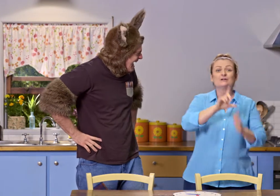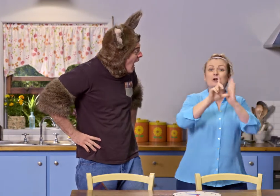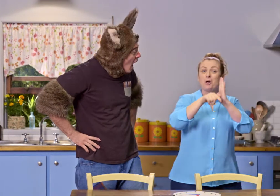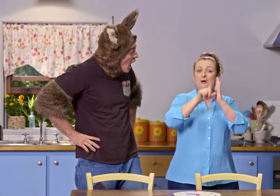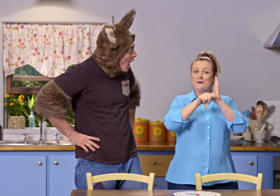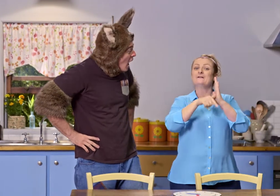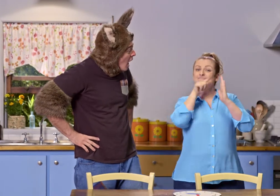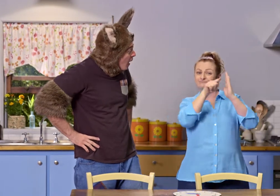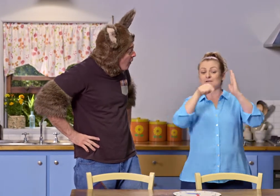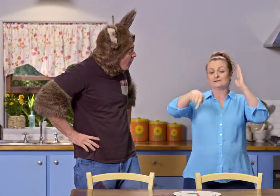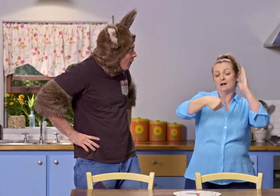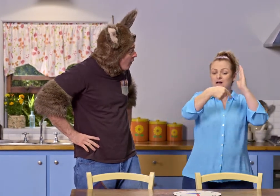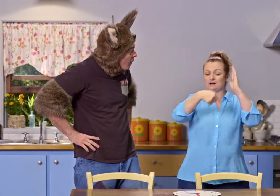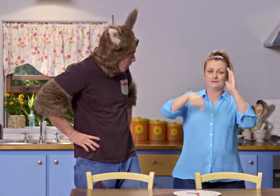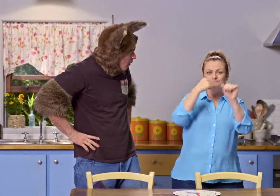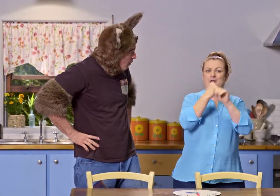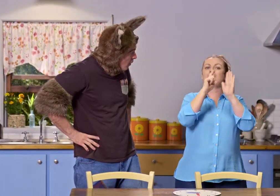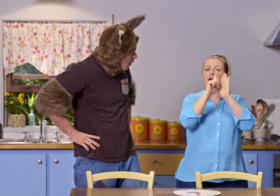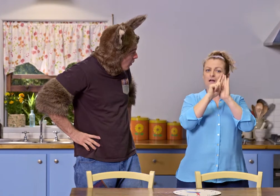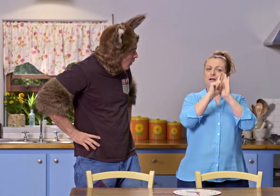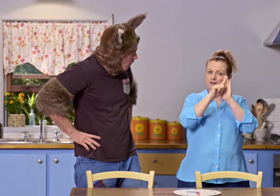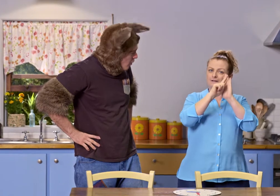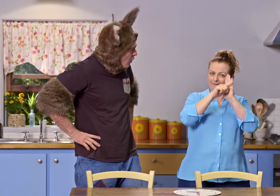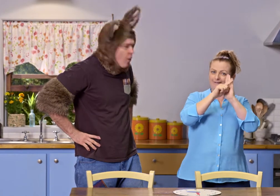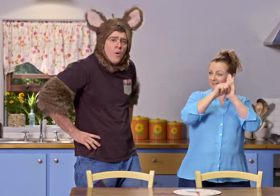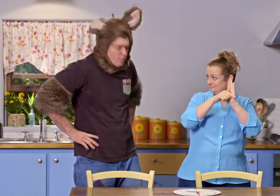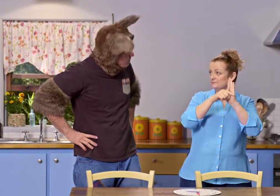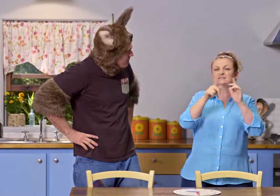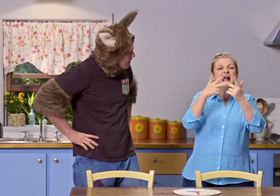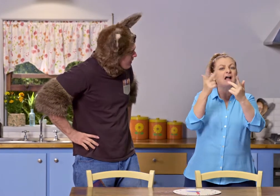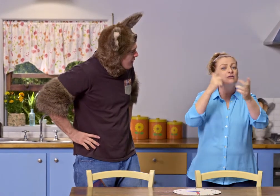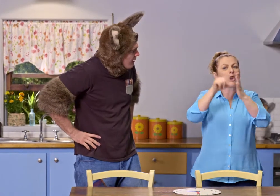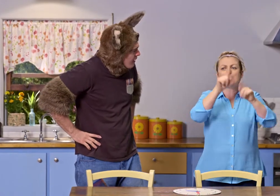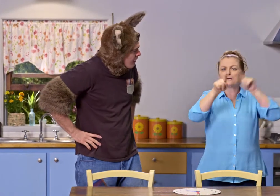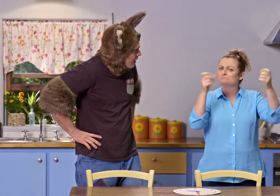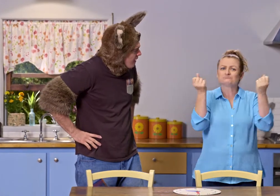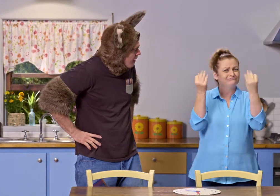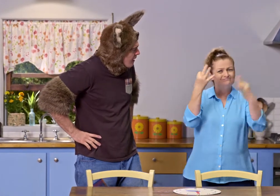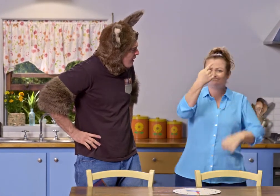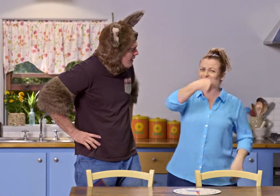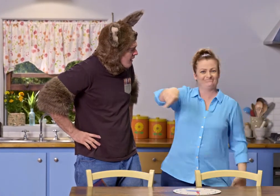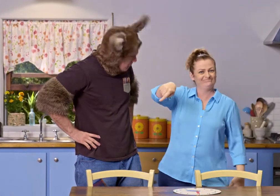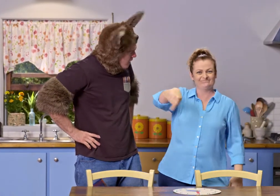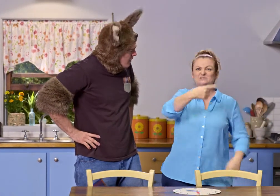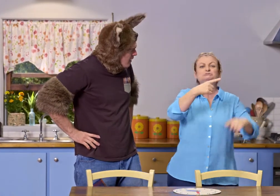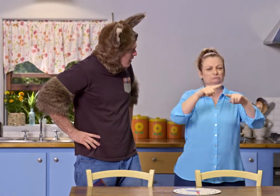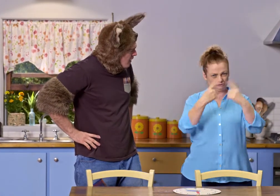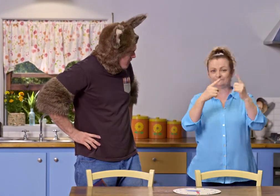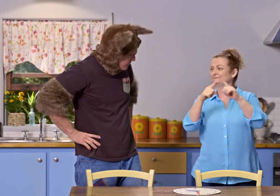The pendulum is what makes the hands move in time. Other clocks don't have a pendulum, but they still work.